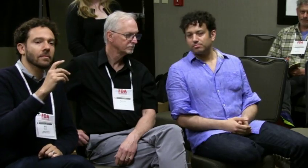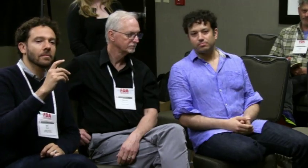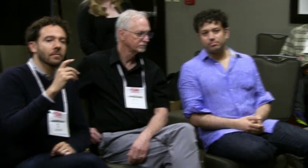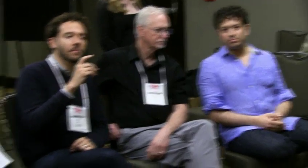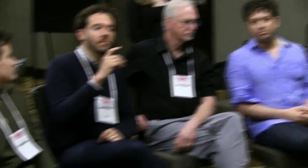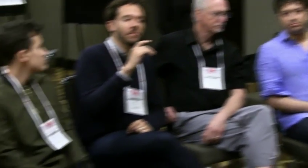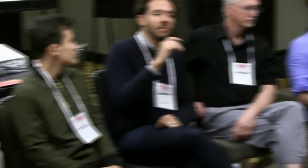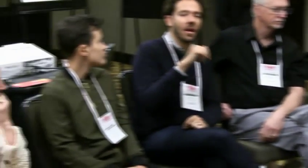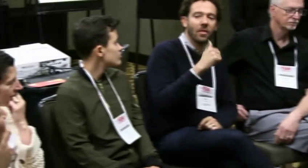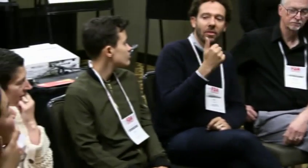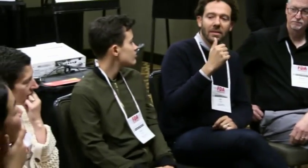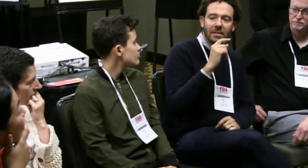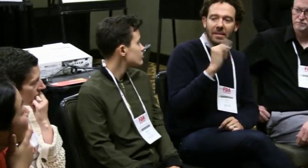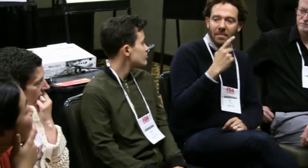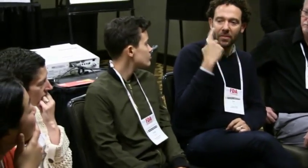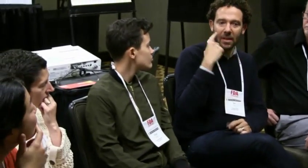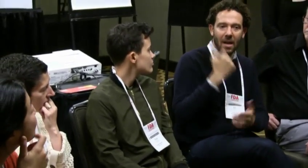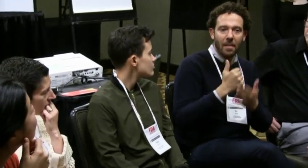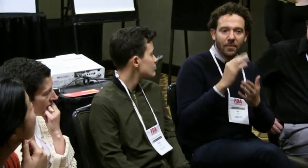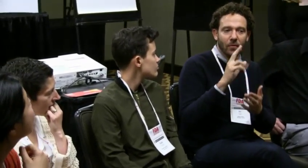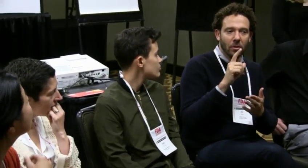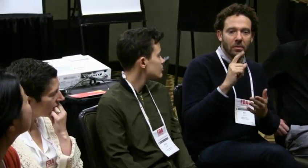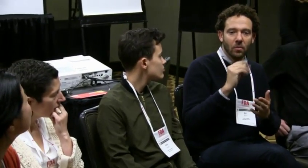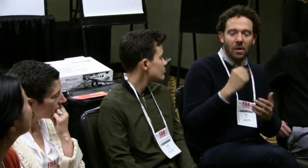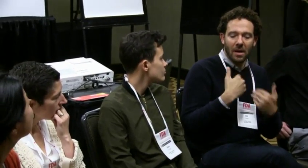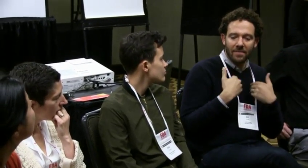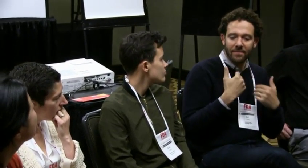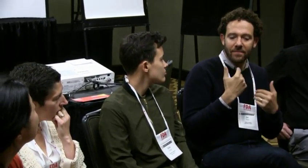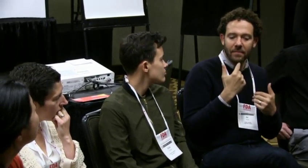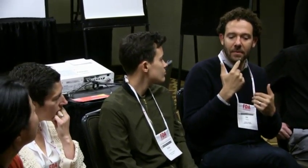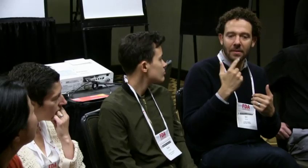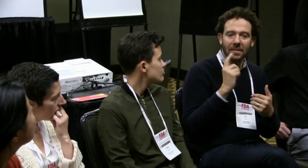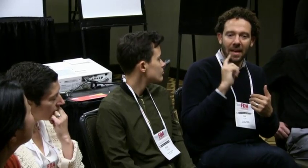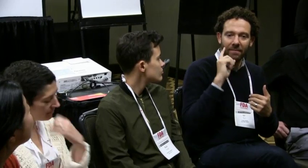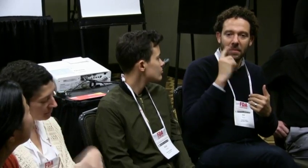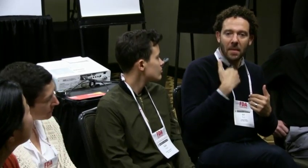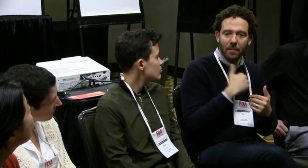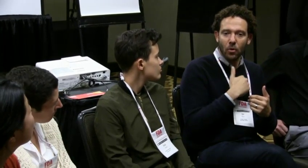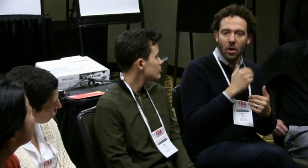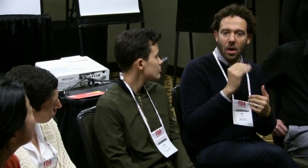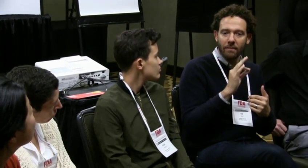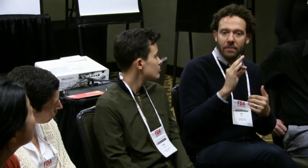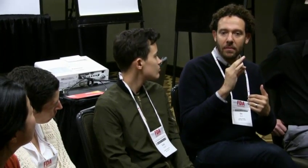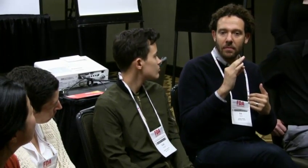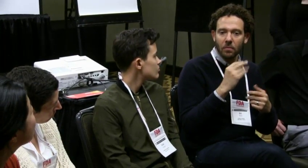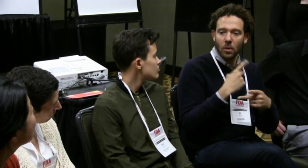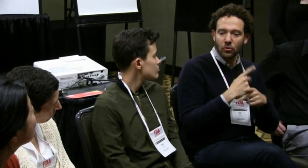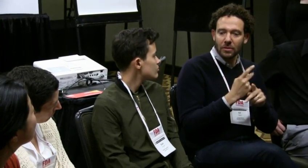You can trust us with that. Another tip that I think would be helpful